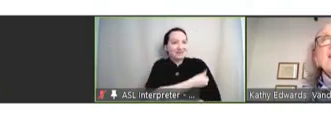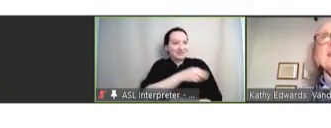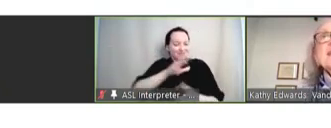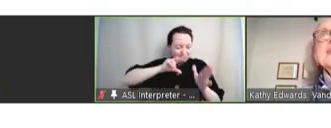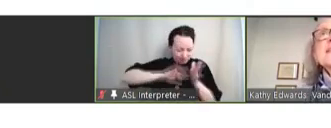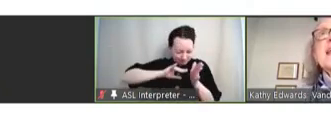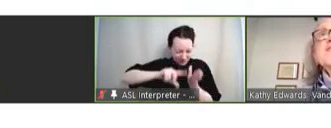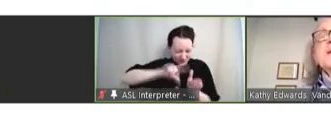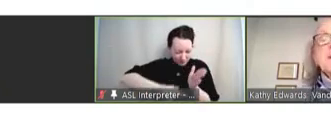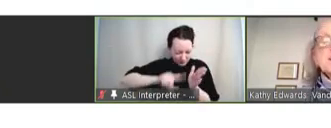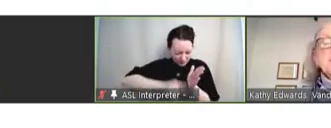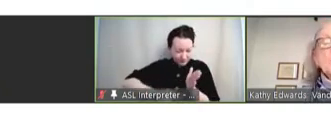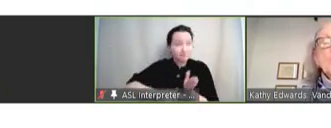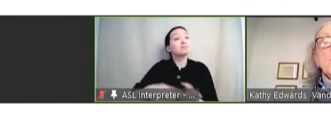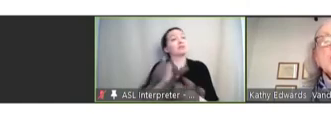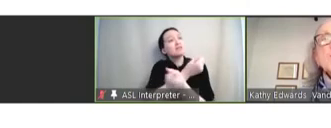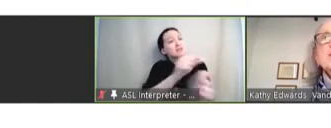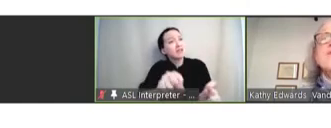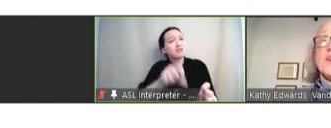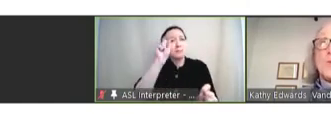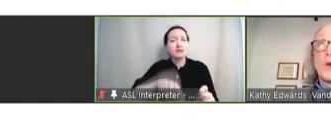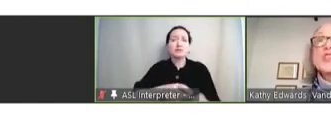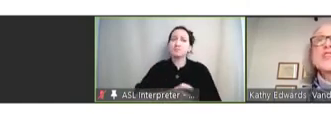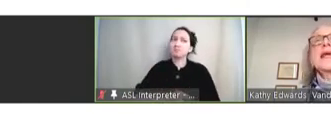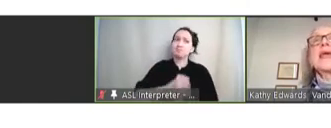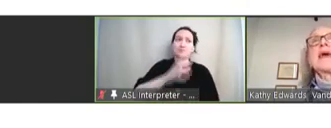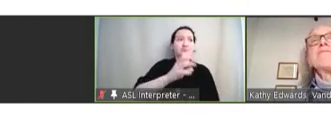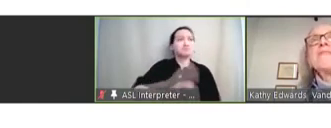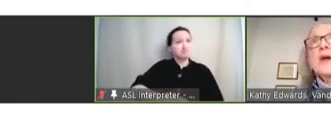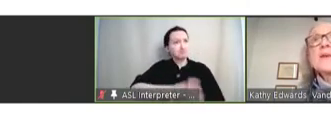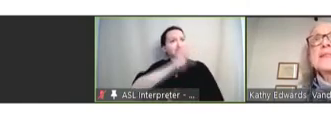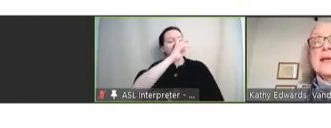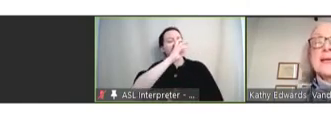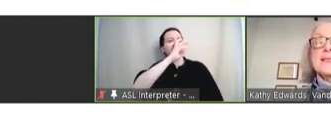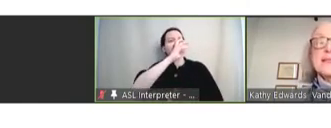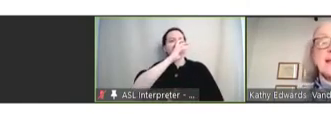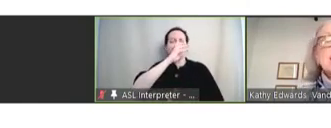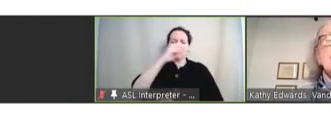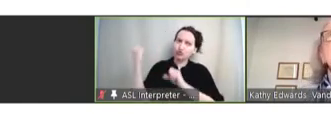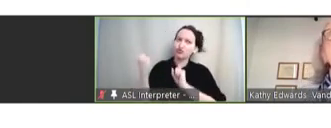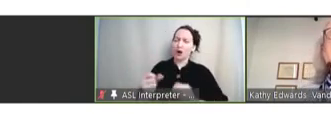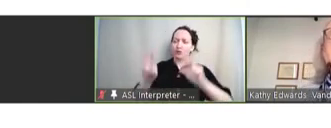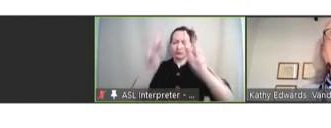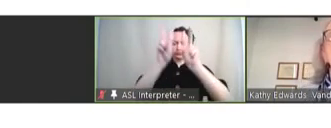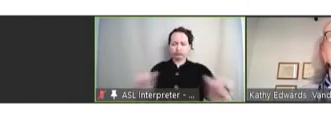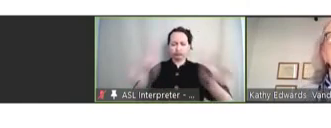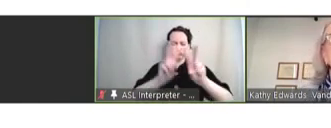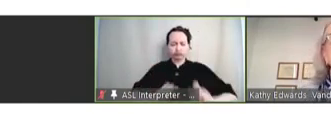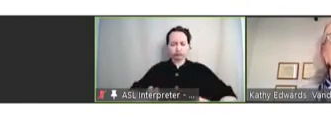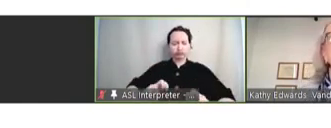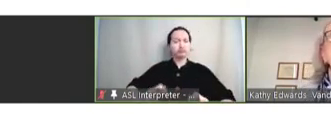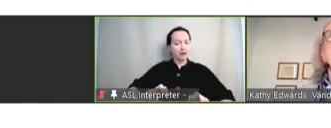Vaccine safety must be -- rigidly and vigorously assessed and communicated very clearly to